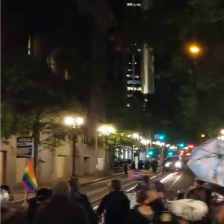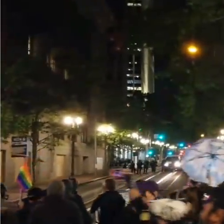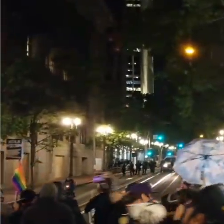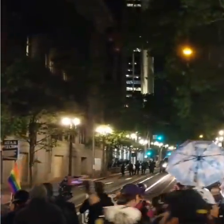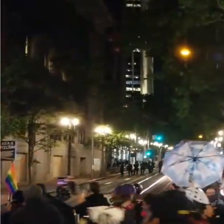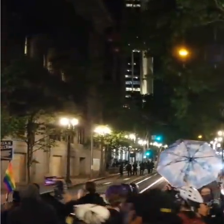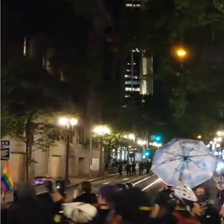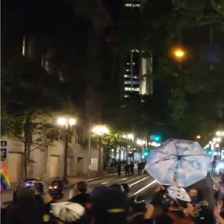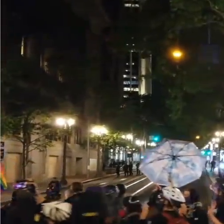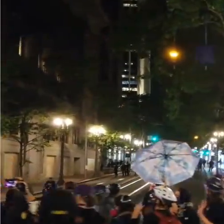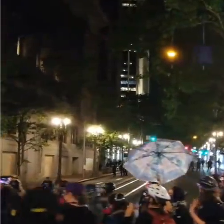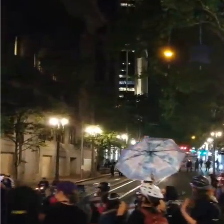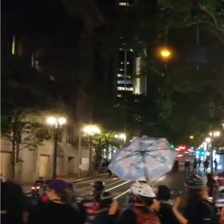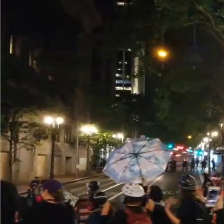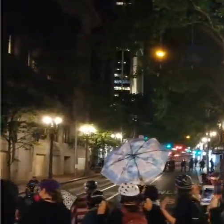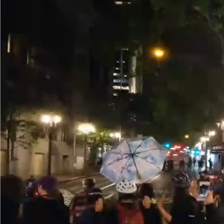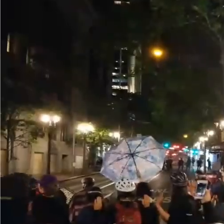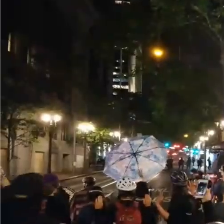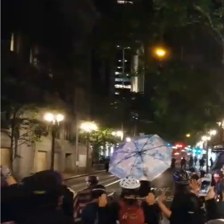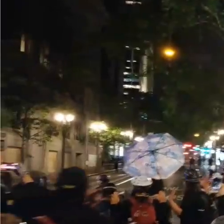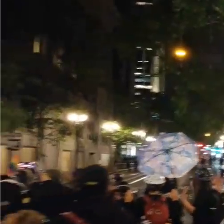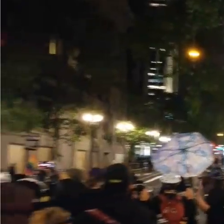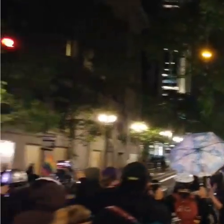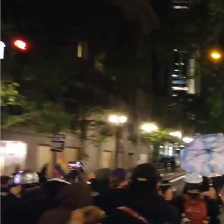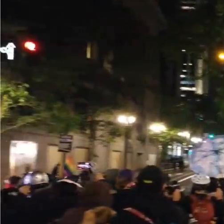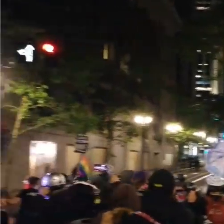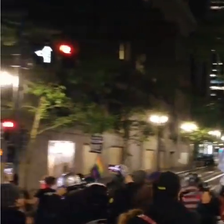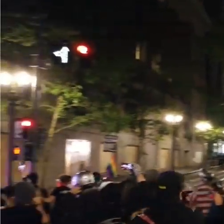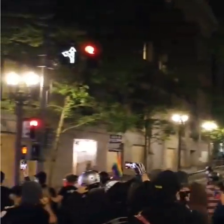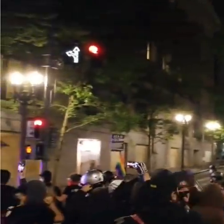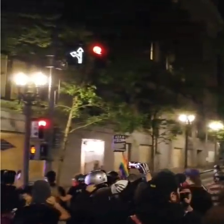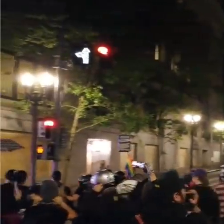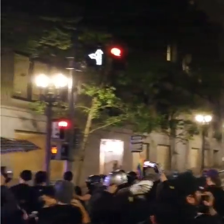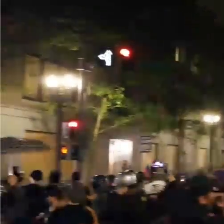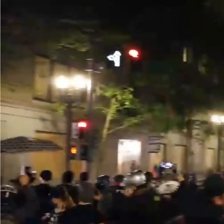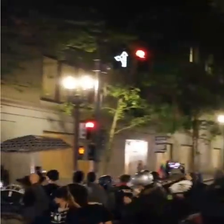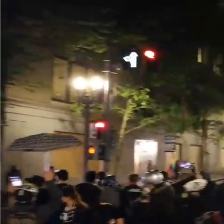The chants are part of that trying to get everybody together,